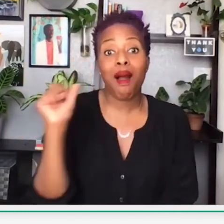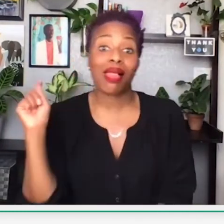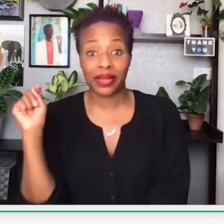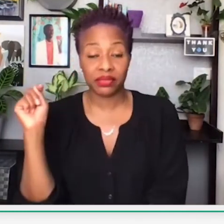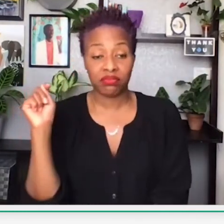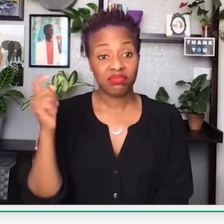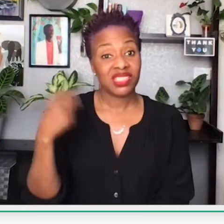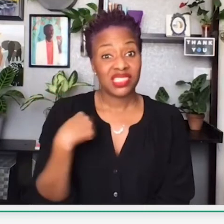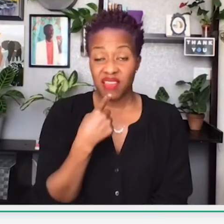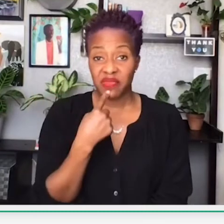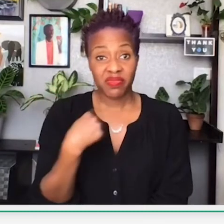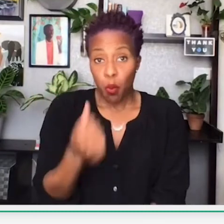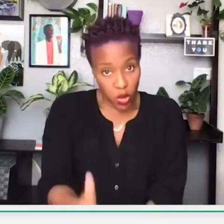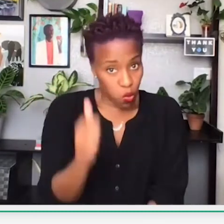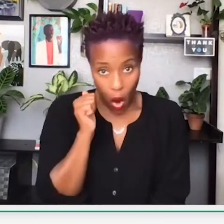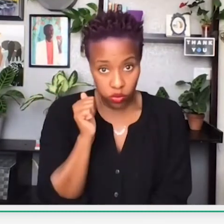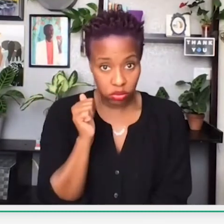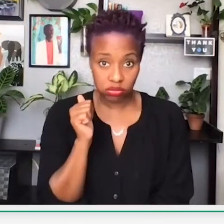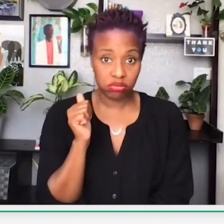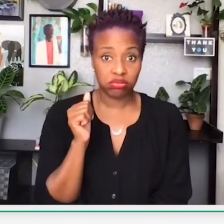So what they did was: they would fight,